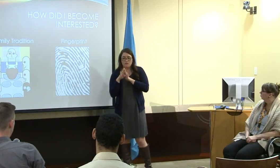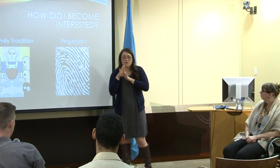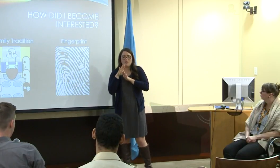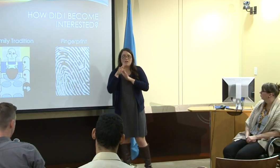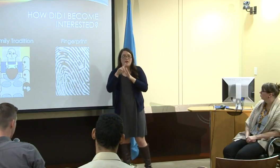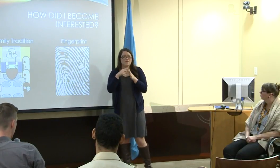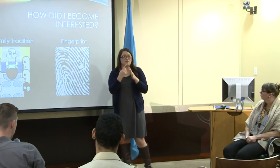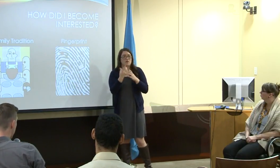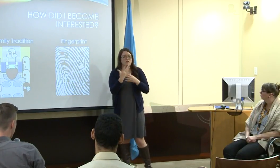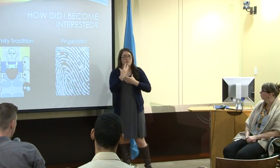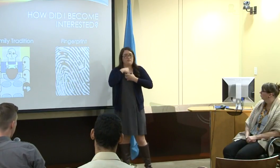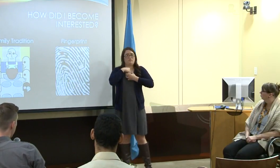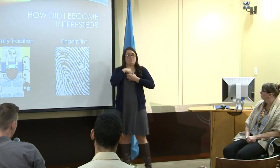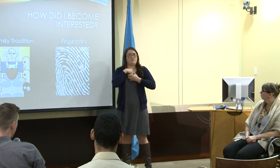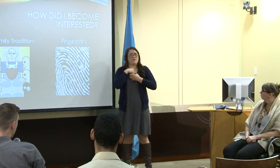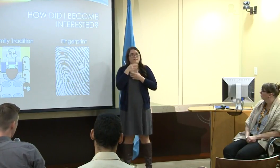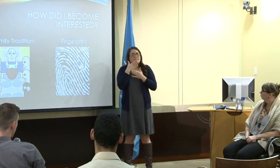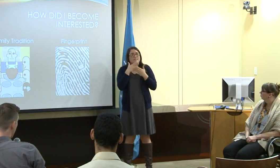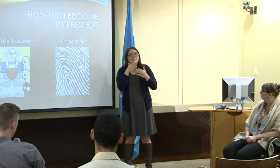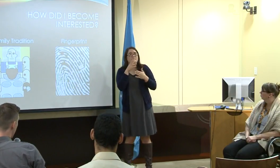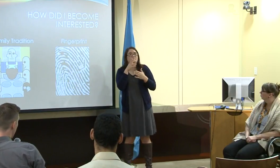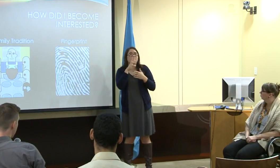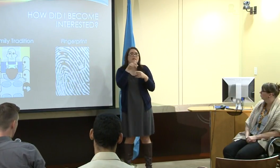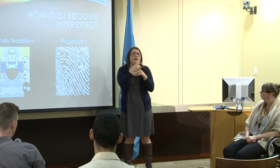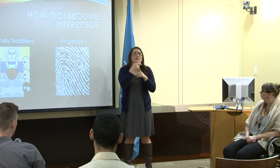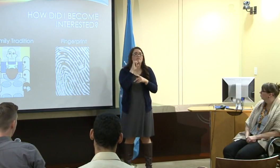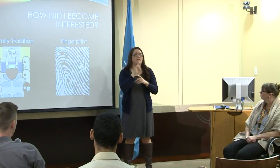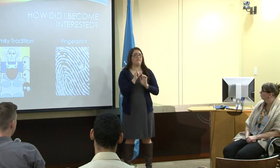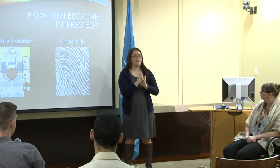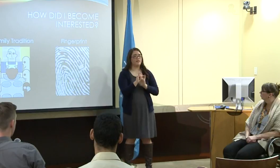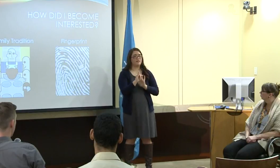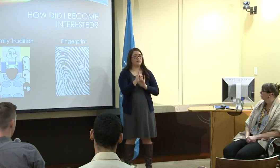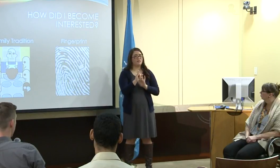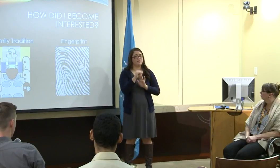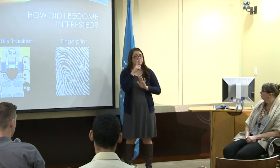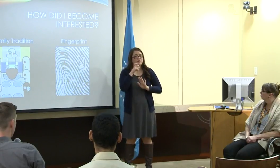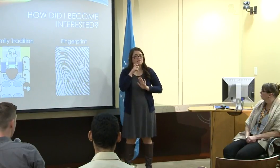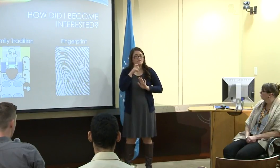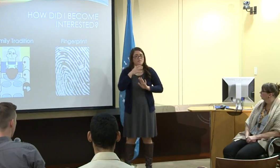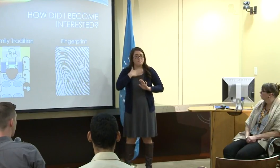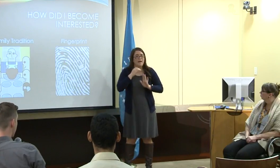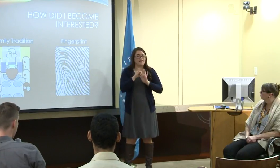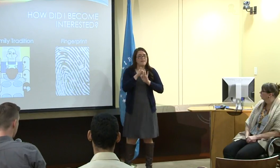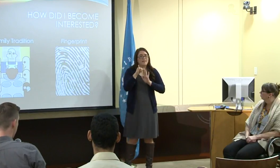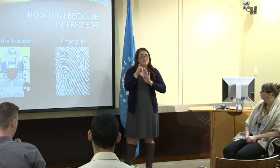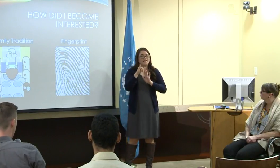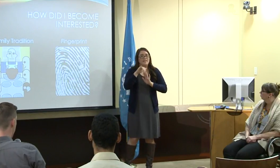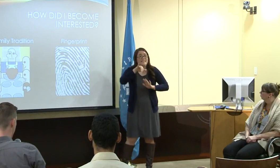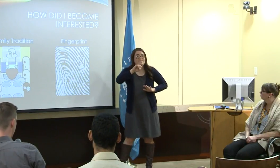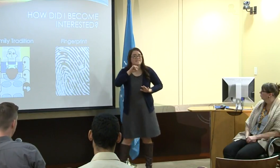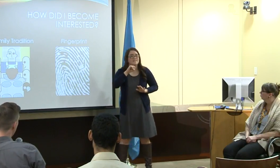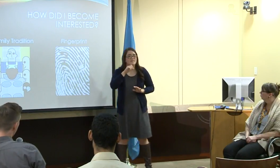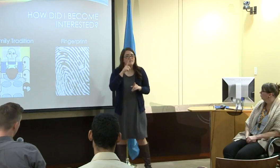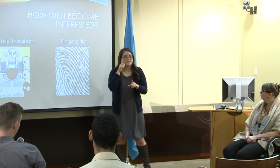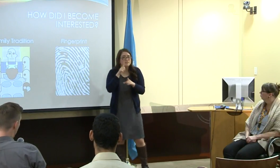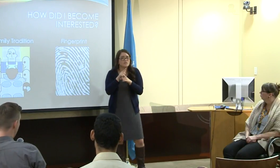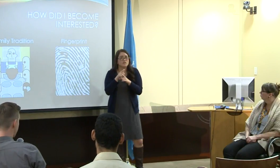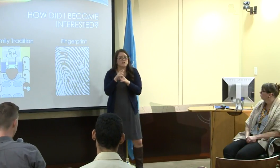with my sister, I started to embody some of the -- and understand some of the oppression through her identity.